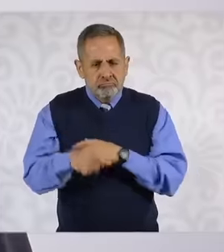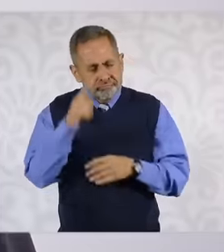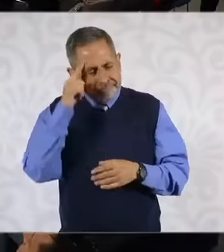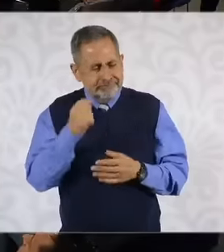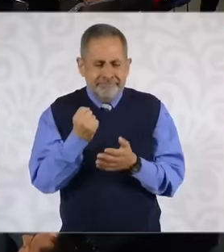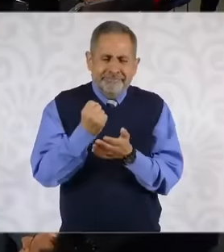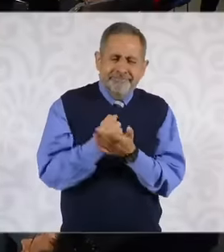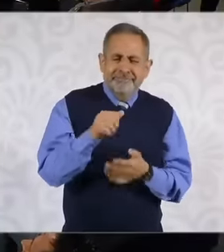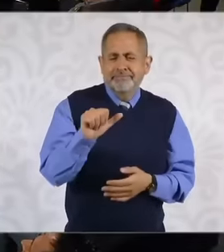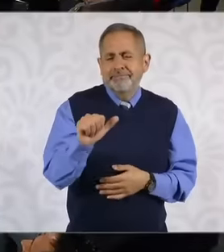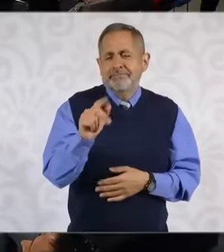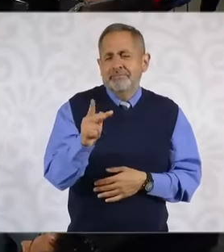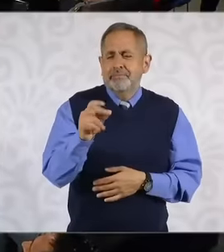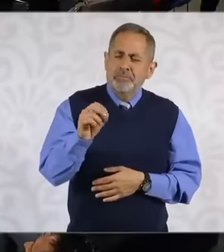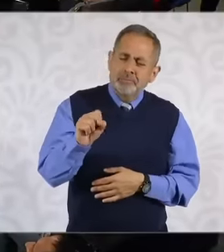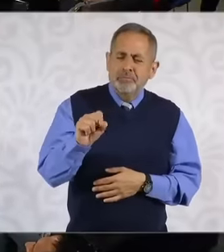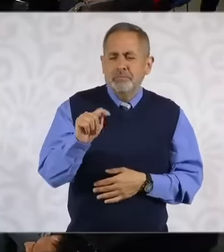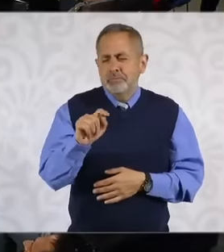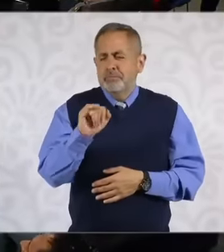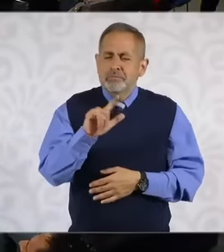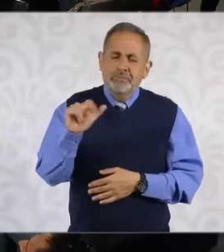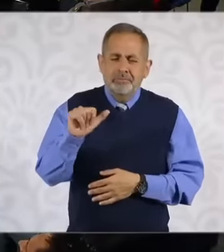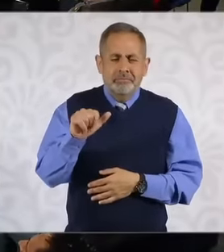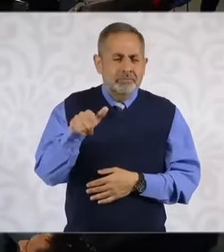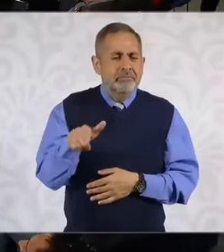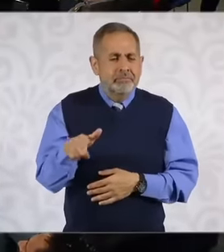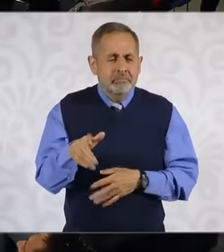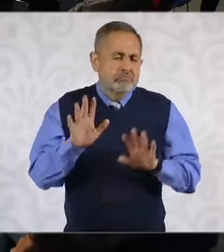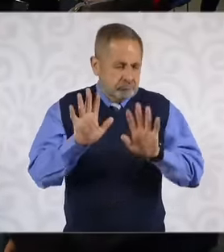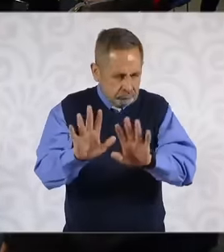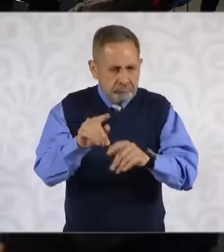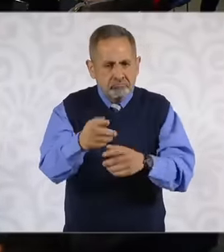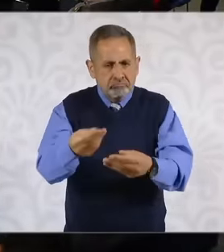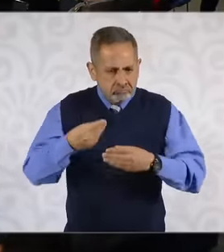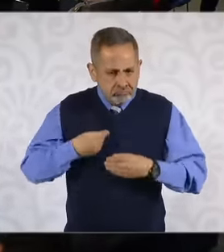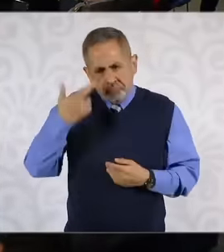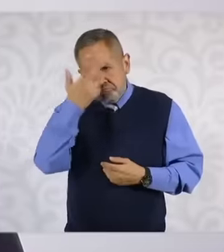that the secretary mentioned but we are going to review it to see if there is still any